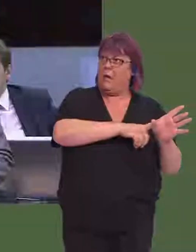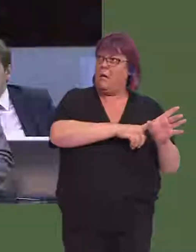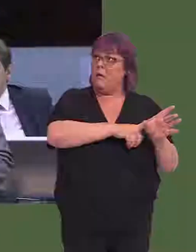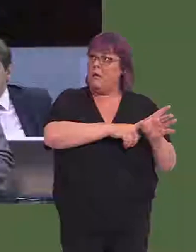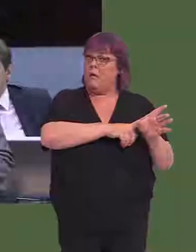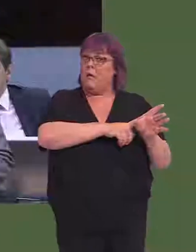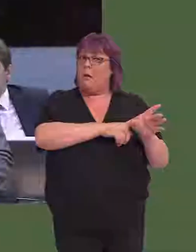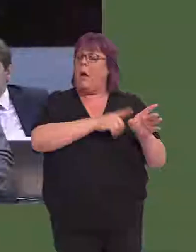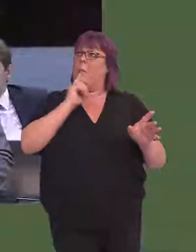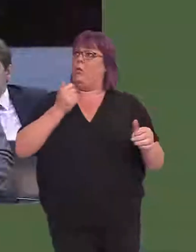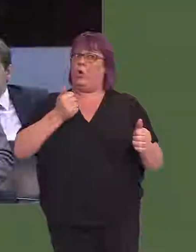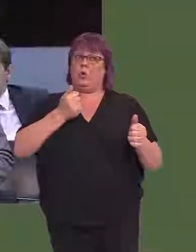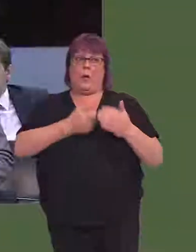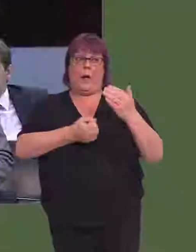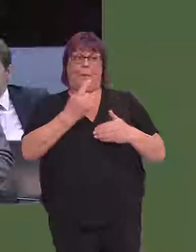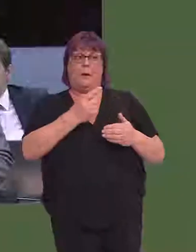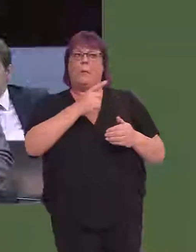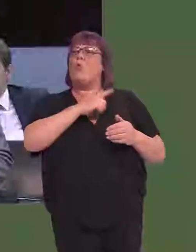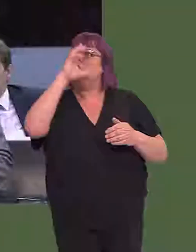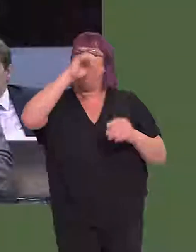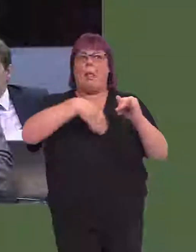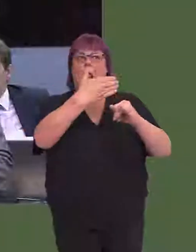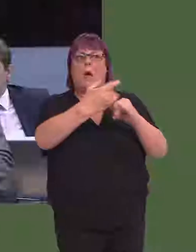with announcement this month, which it would be pleasing to have in this Chamber, bearing